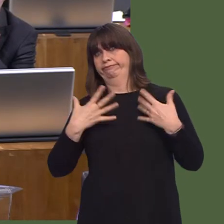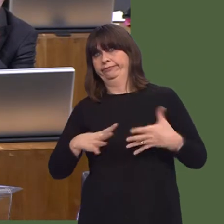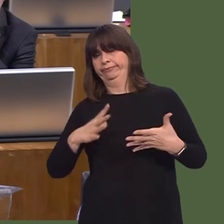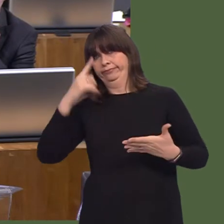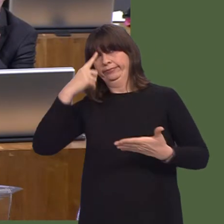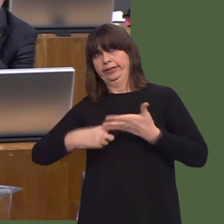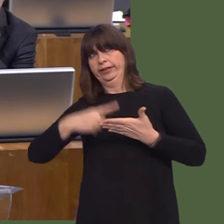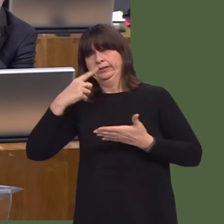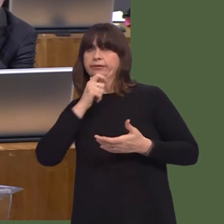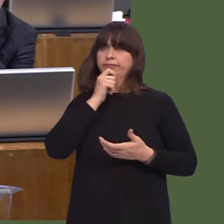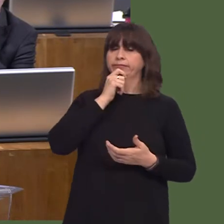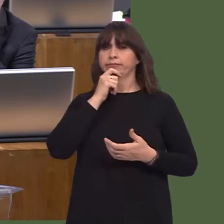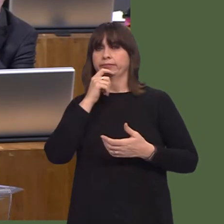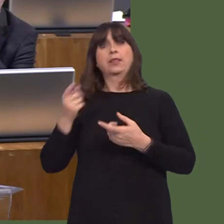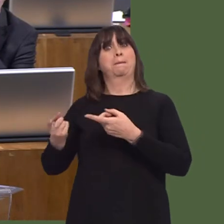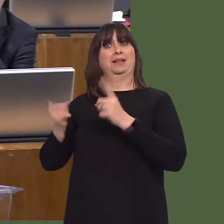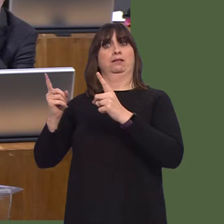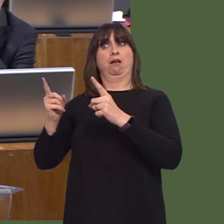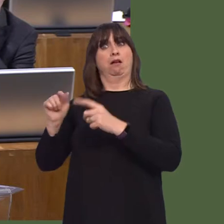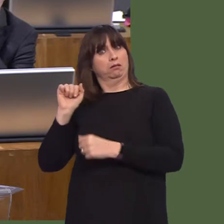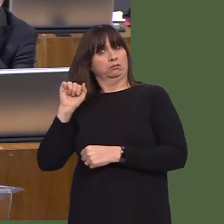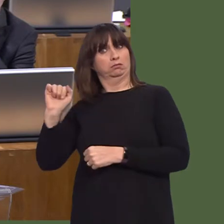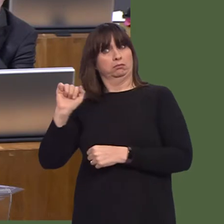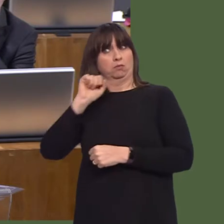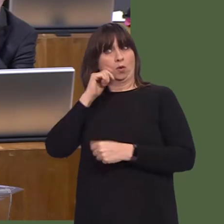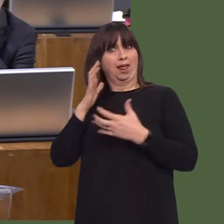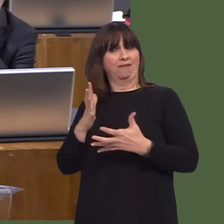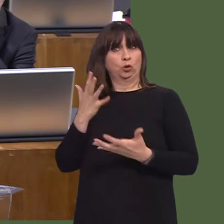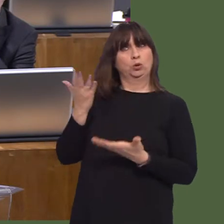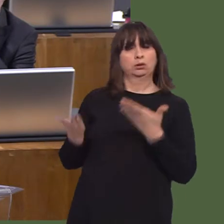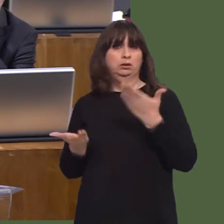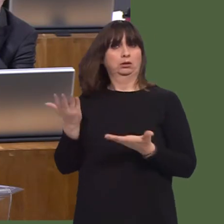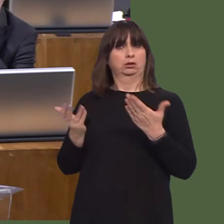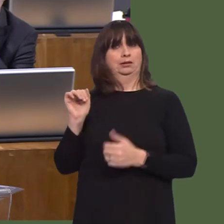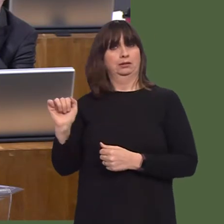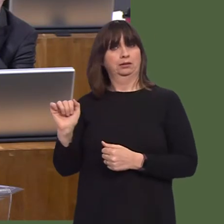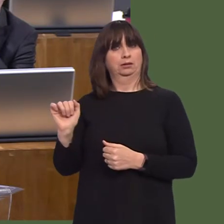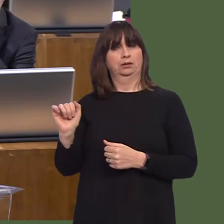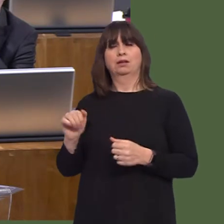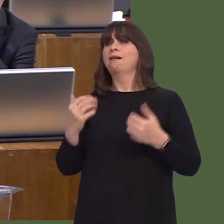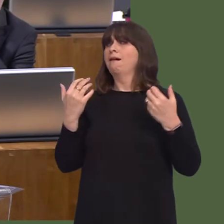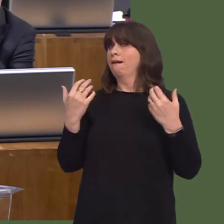actually going to increase wages here in Wales, which are significantly below other parts